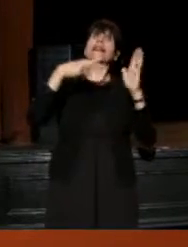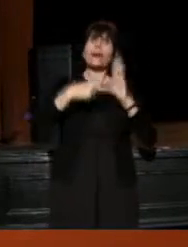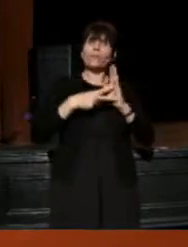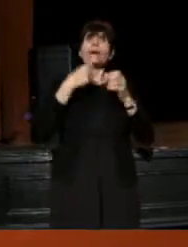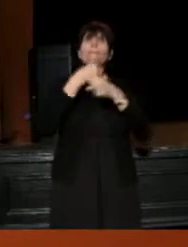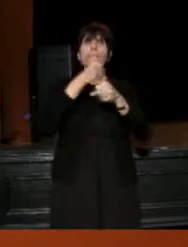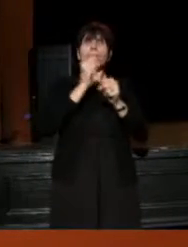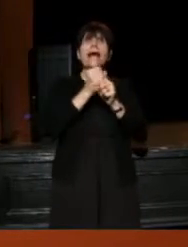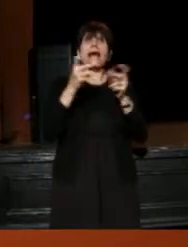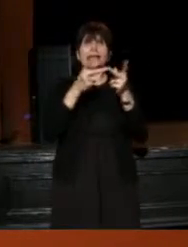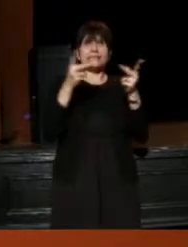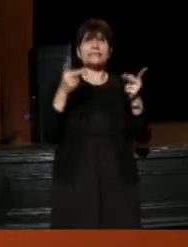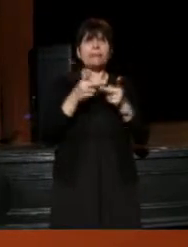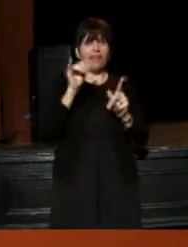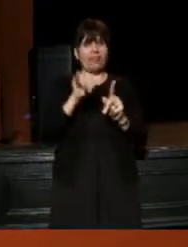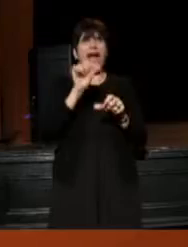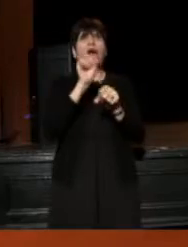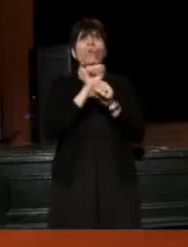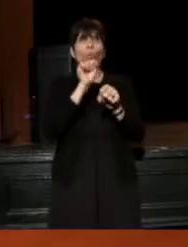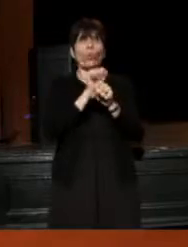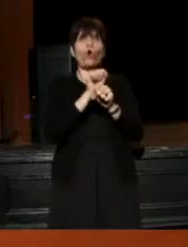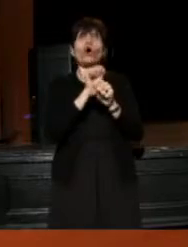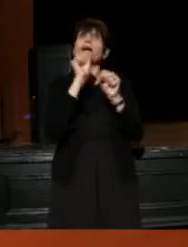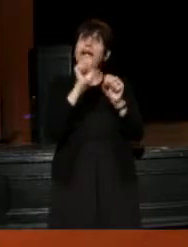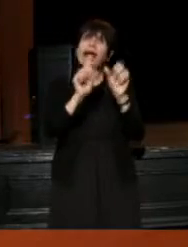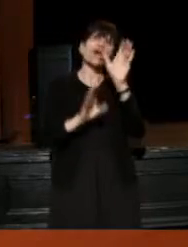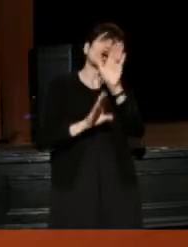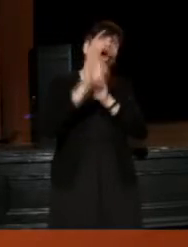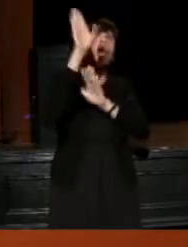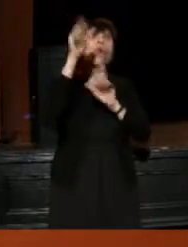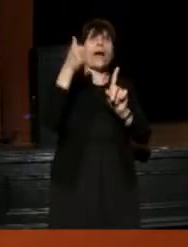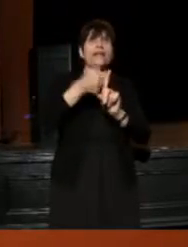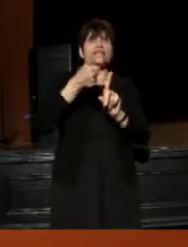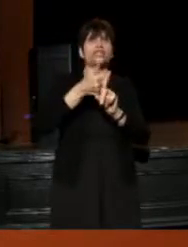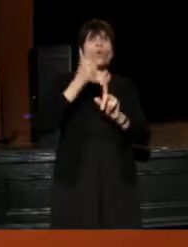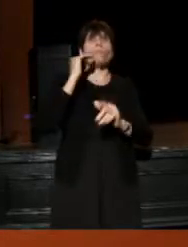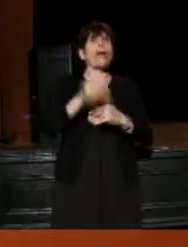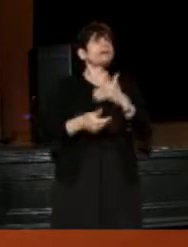where that work can go at its own pace,